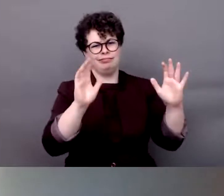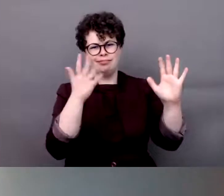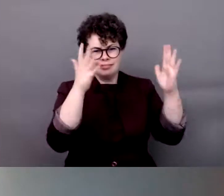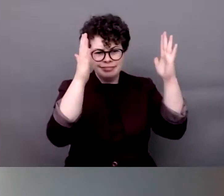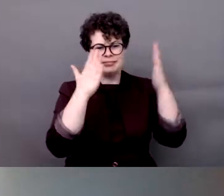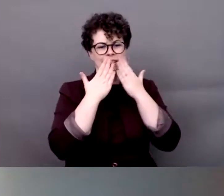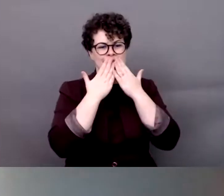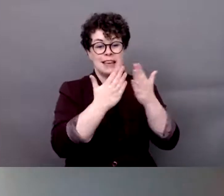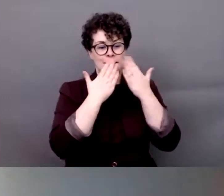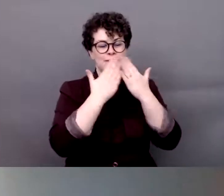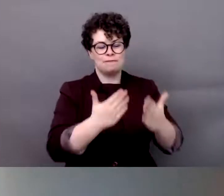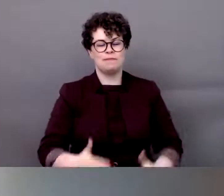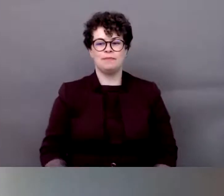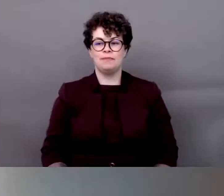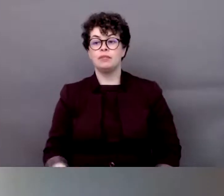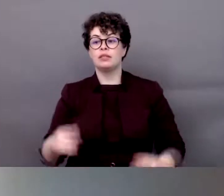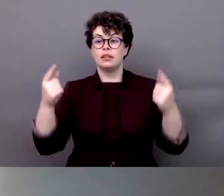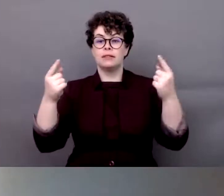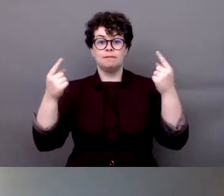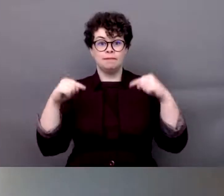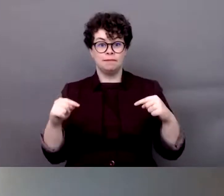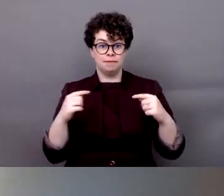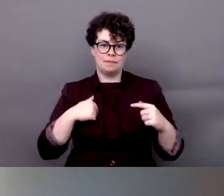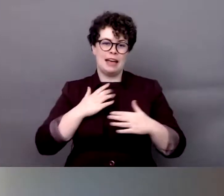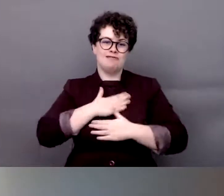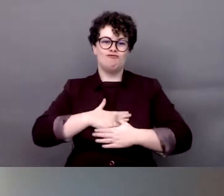much again. Well, now it's my pleasure also